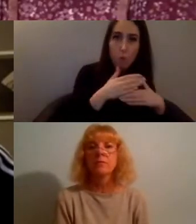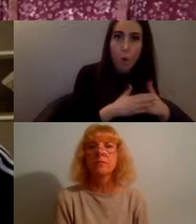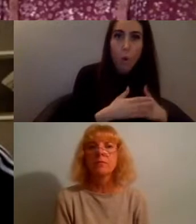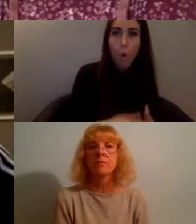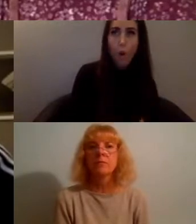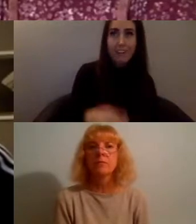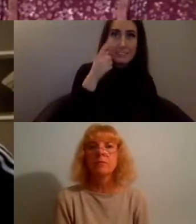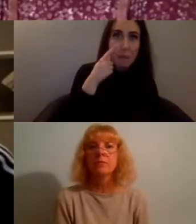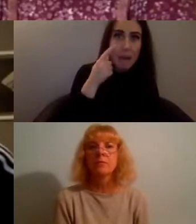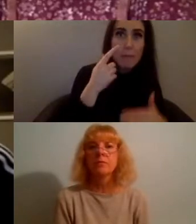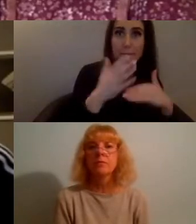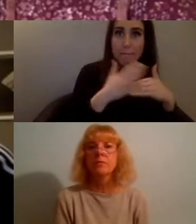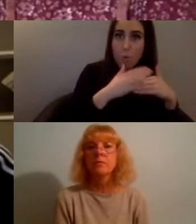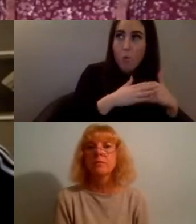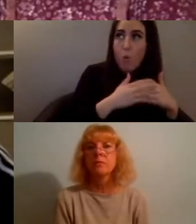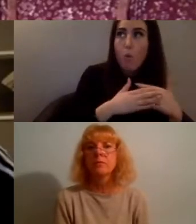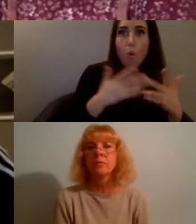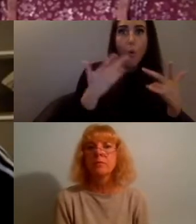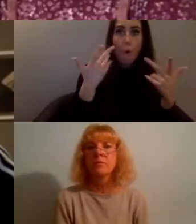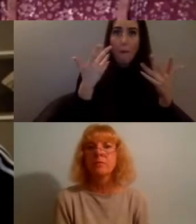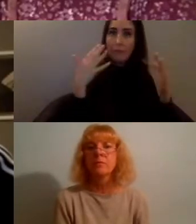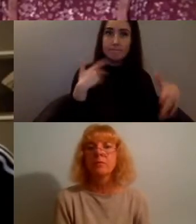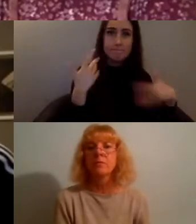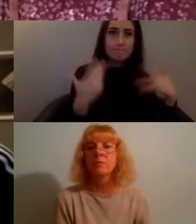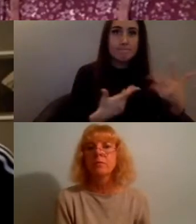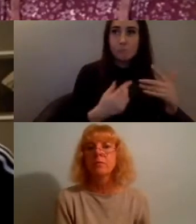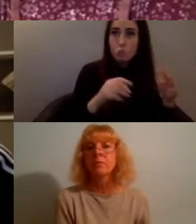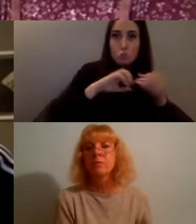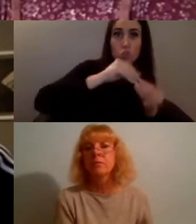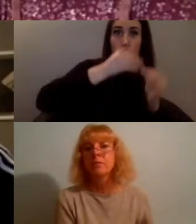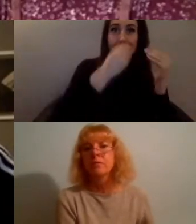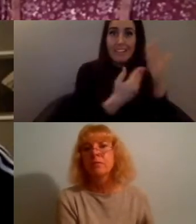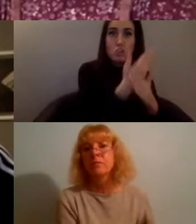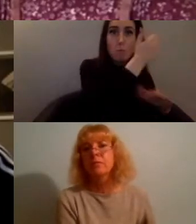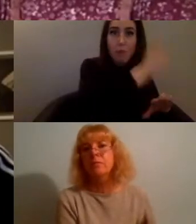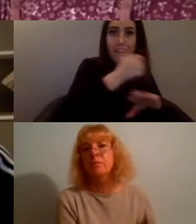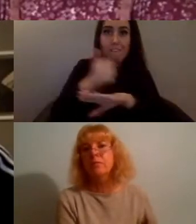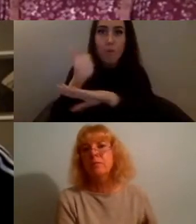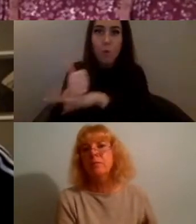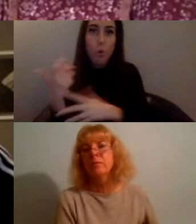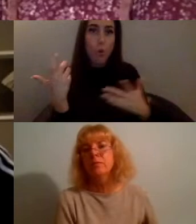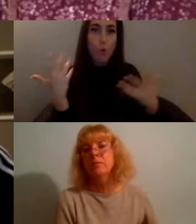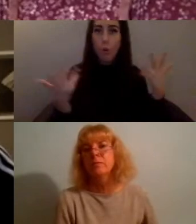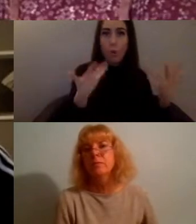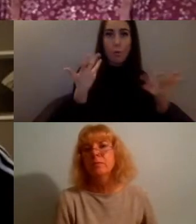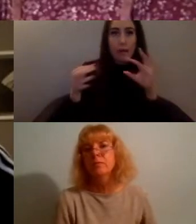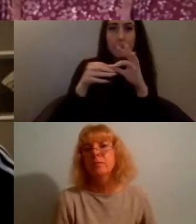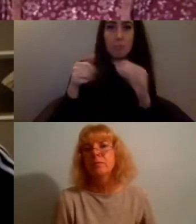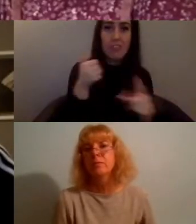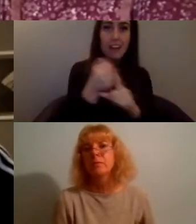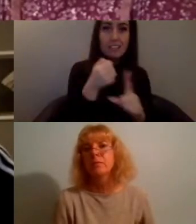platform available that wasn't made for them to do this activism but in terms of like measuring